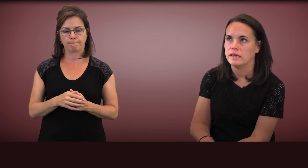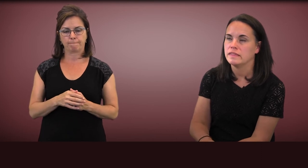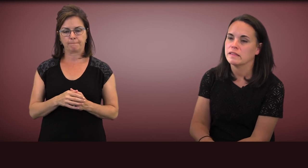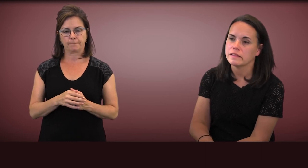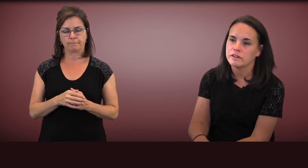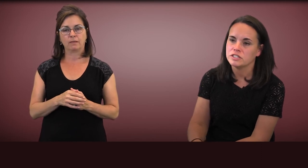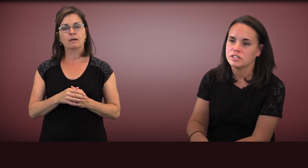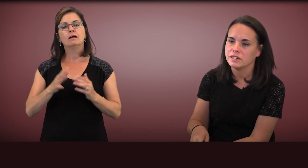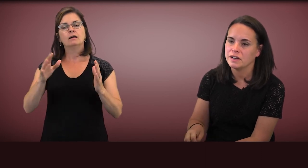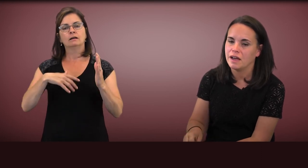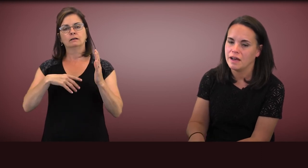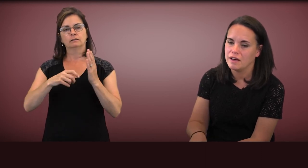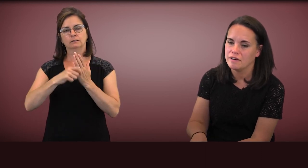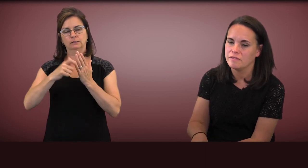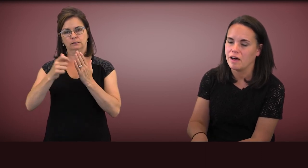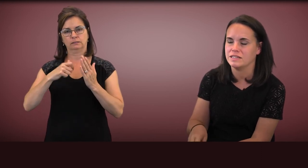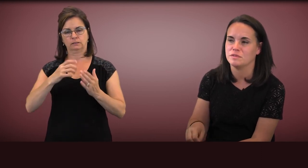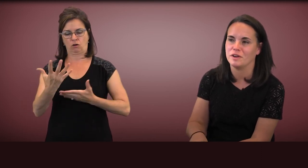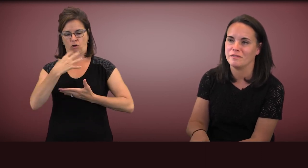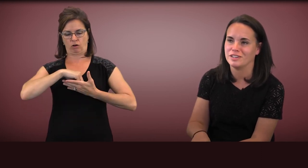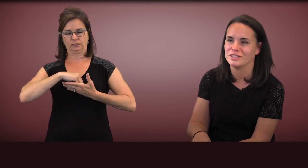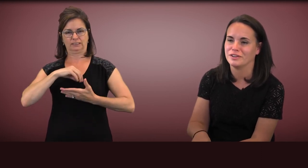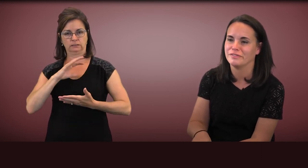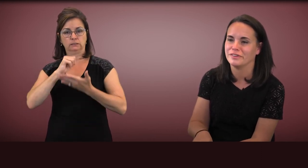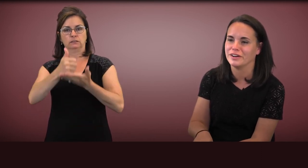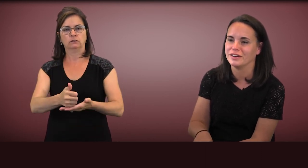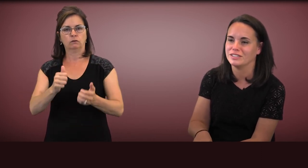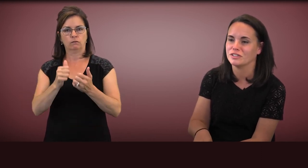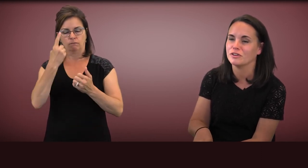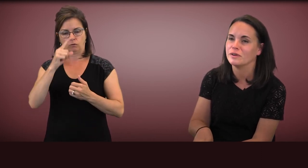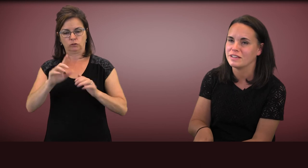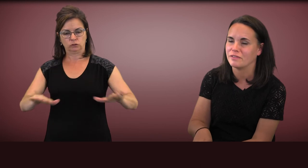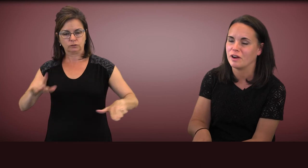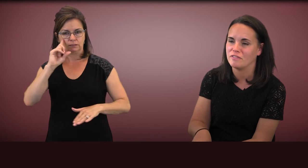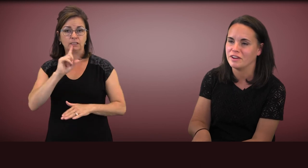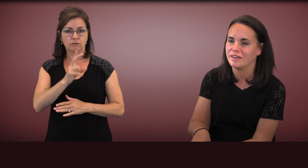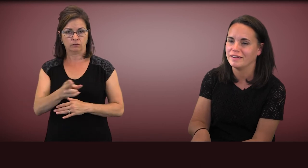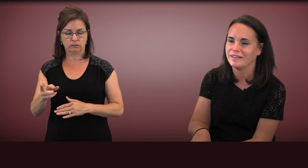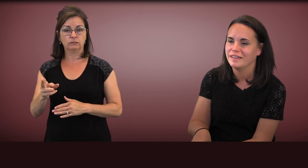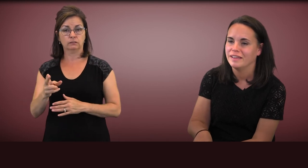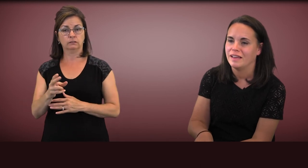In the literature of autism intervention for children, who are deaf and hard of hearing,